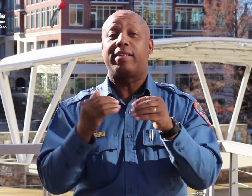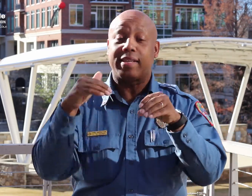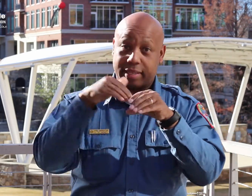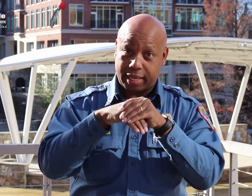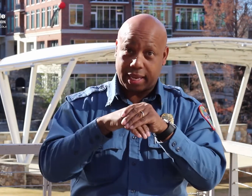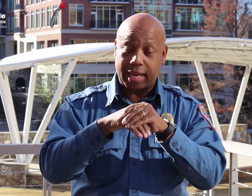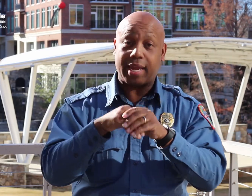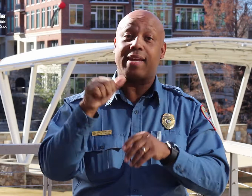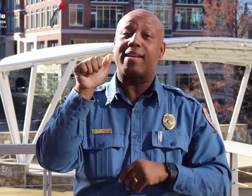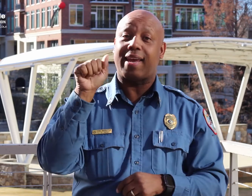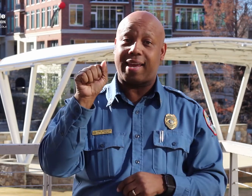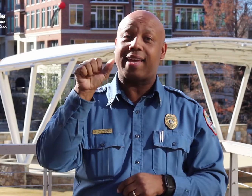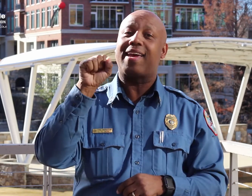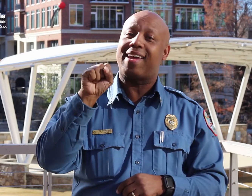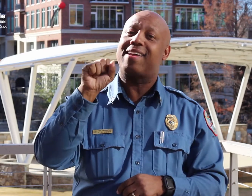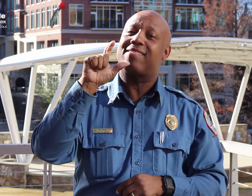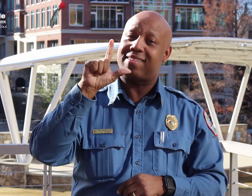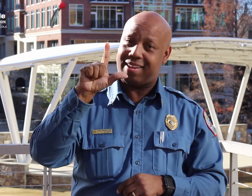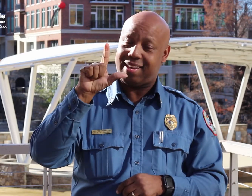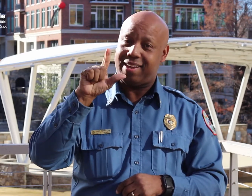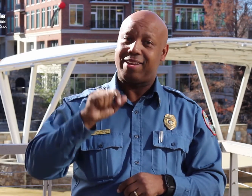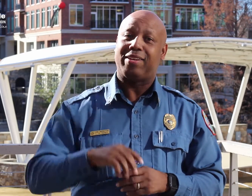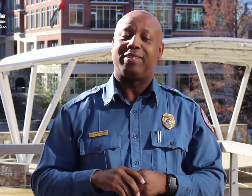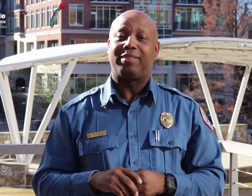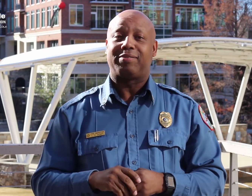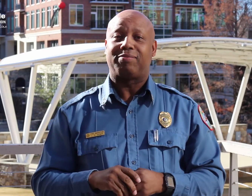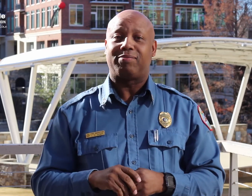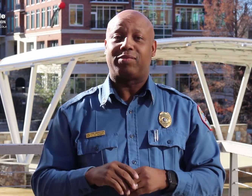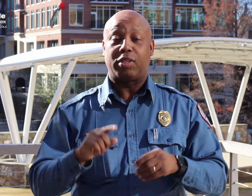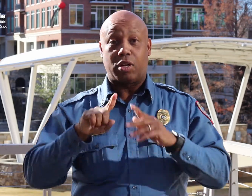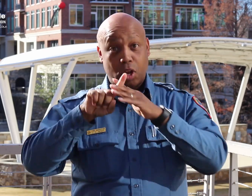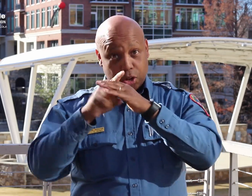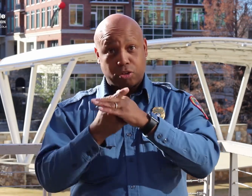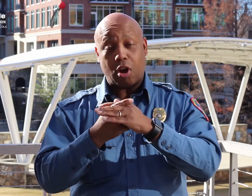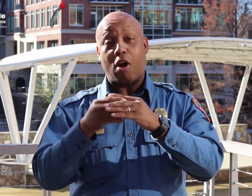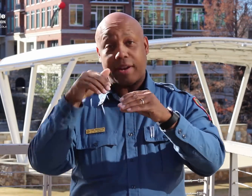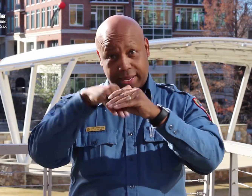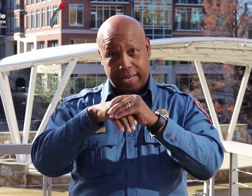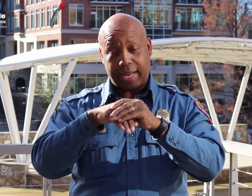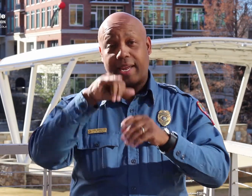starting in January.